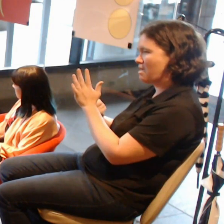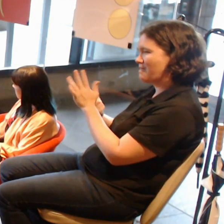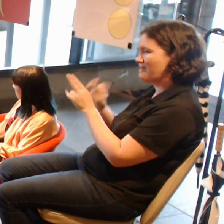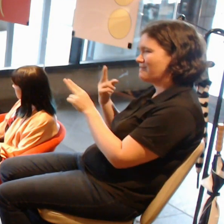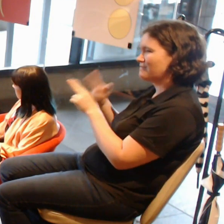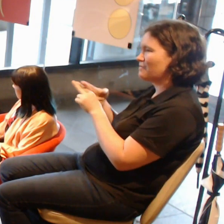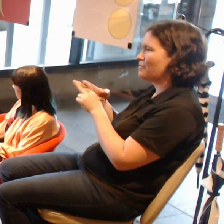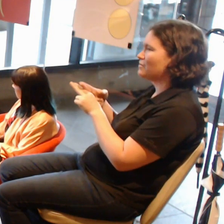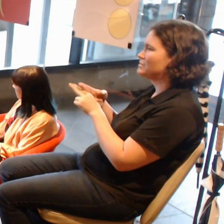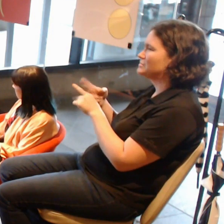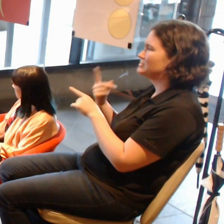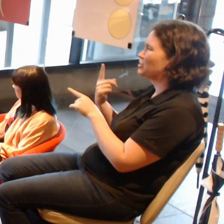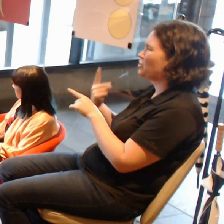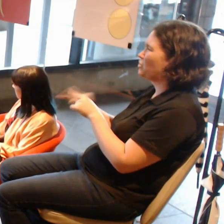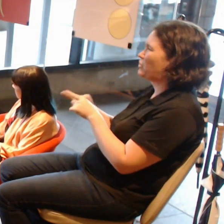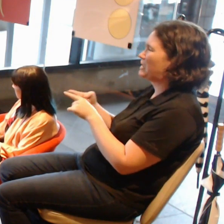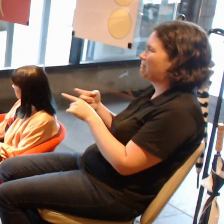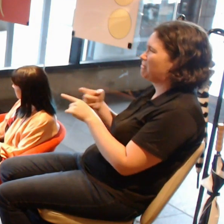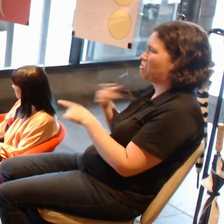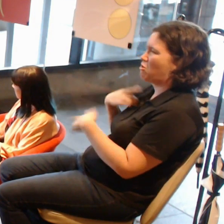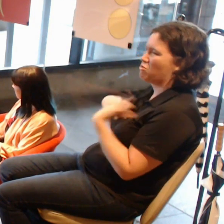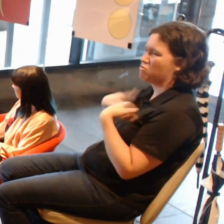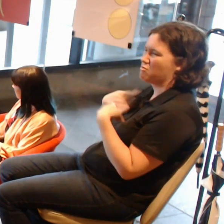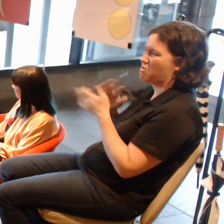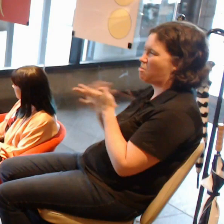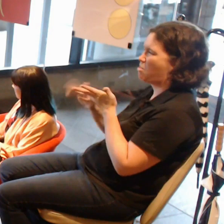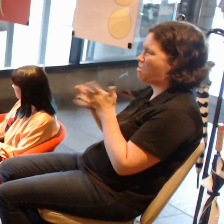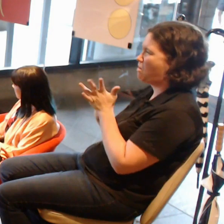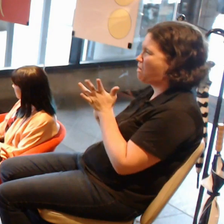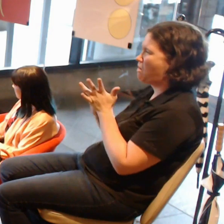out there at the moment. It irks me.